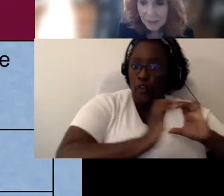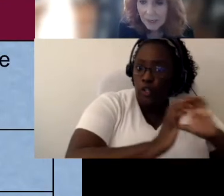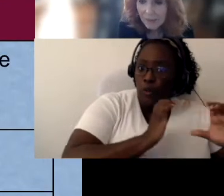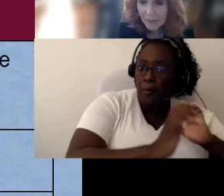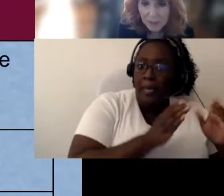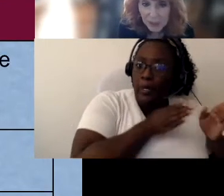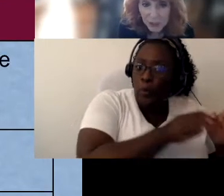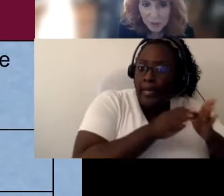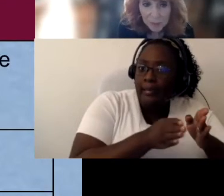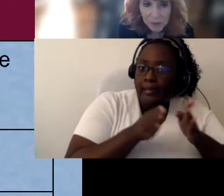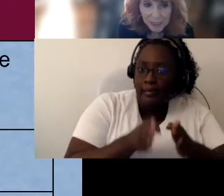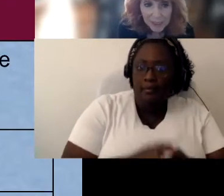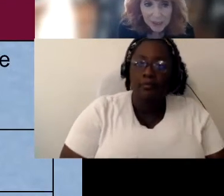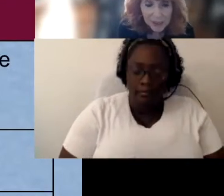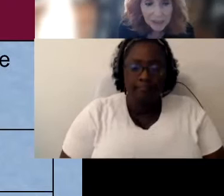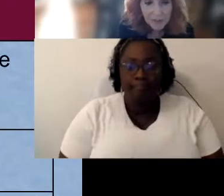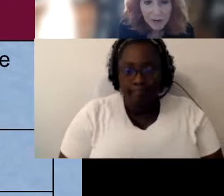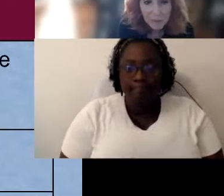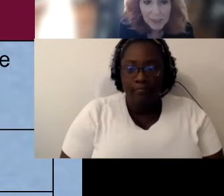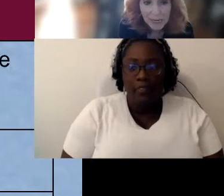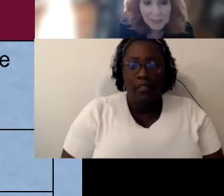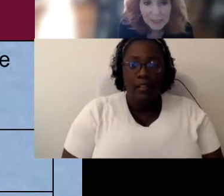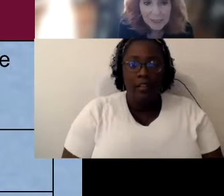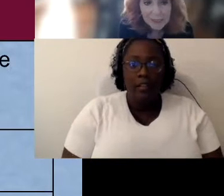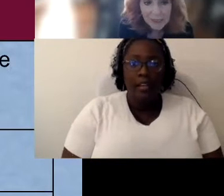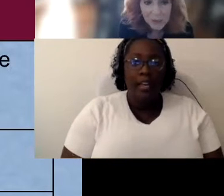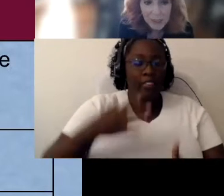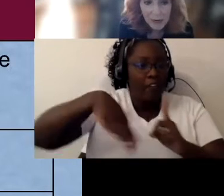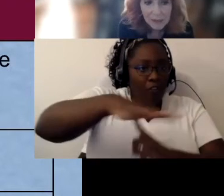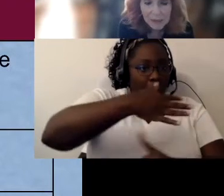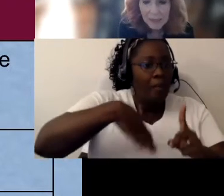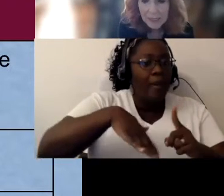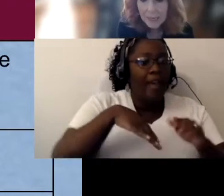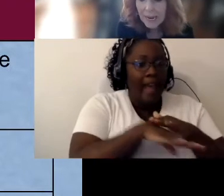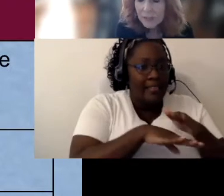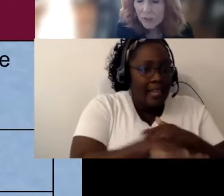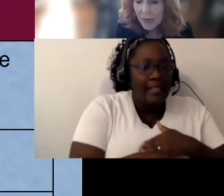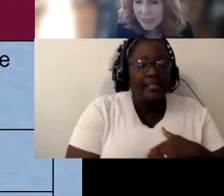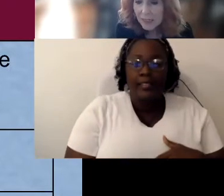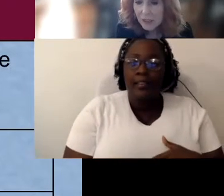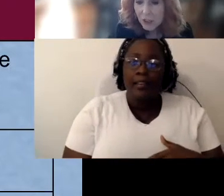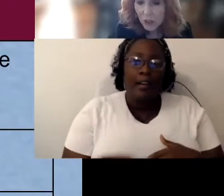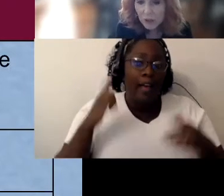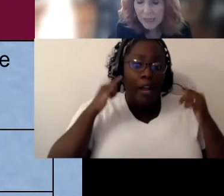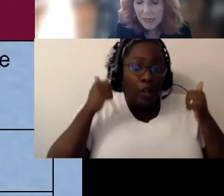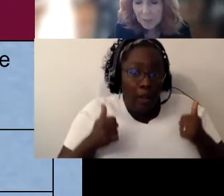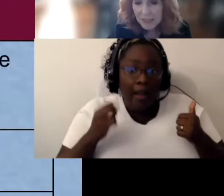So much self communication environmental loss sensory loss and trying to show to help the